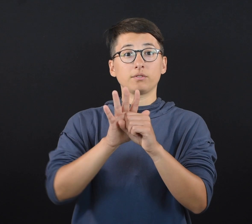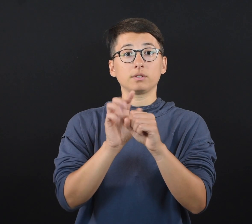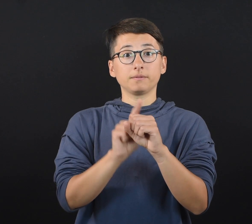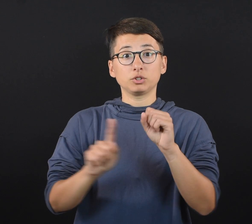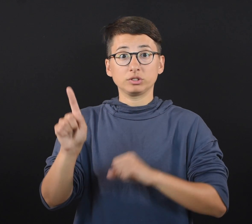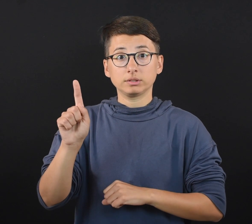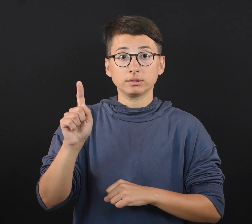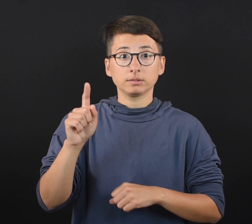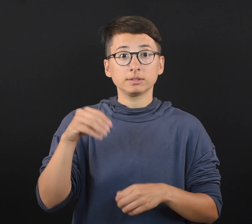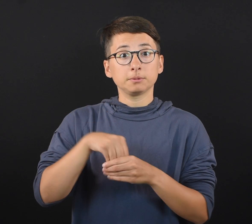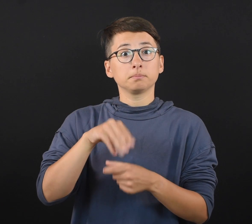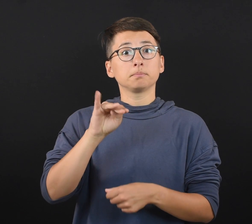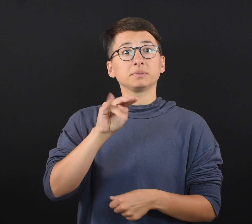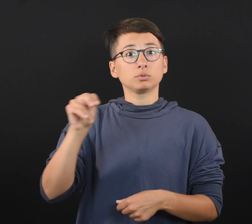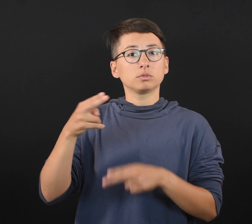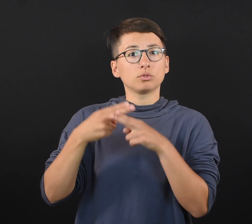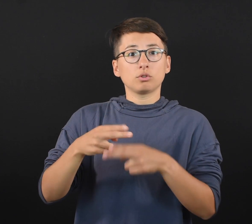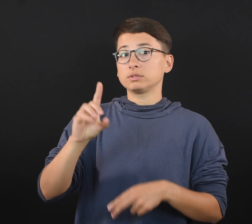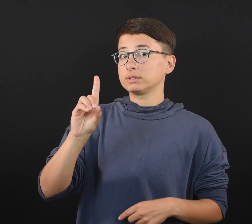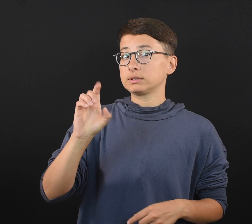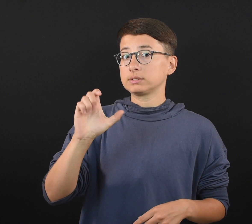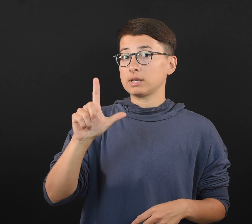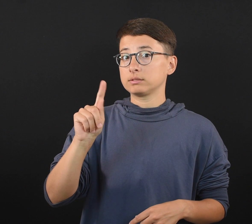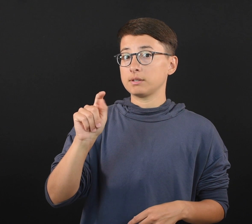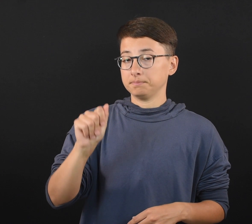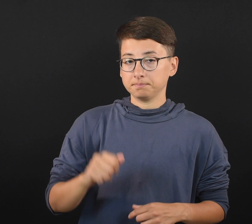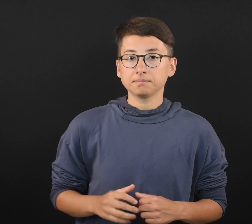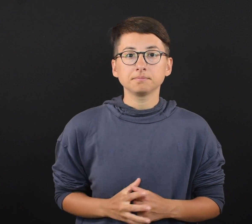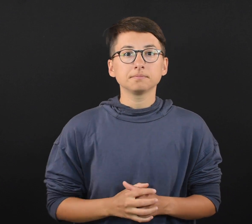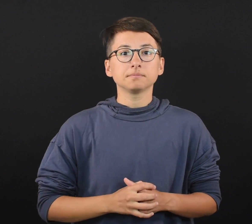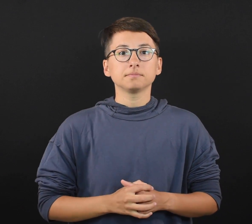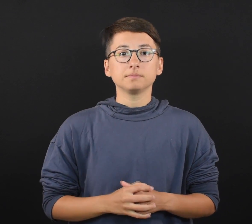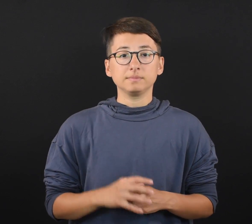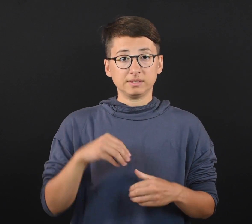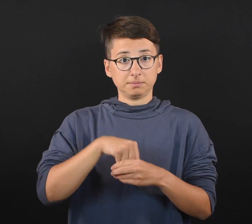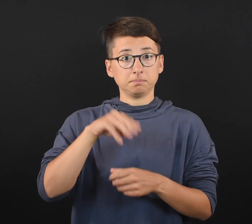Quick Post: Delta Variant in Minnesota